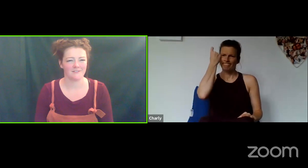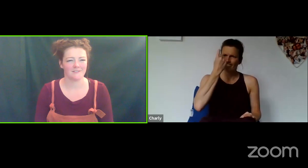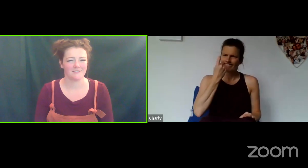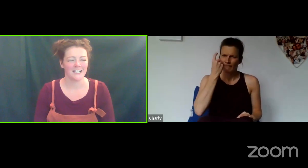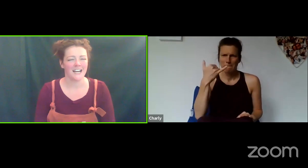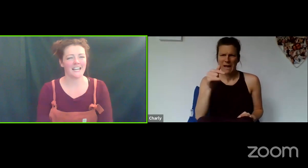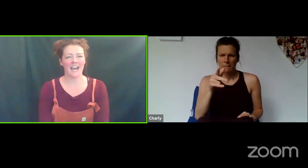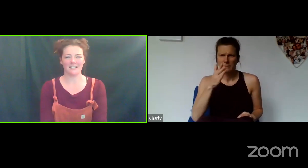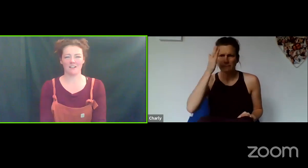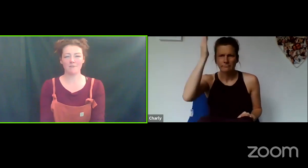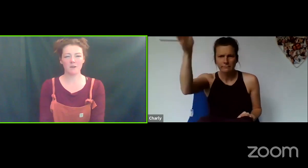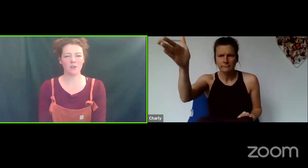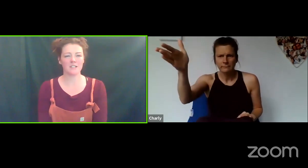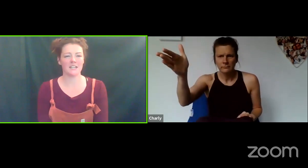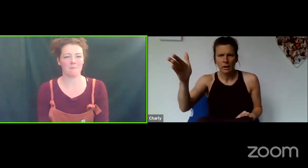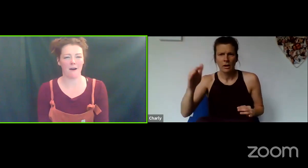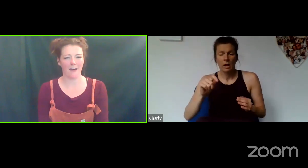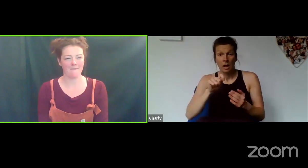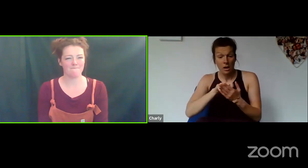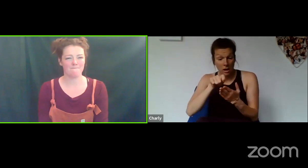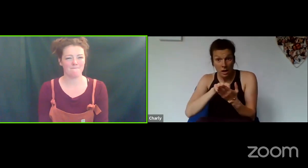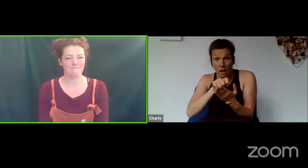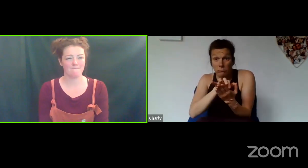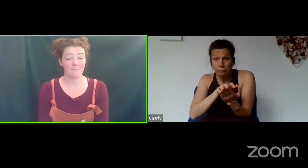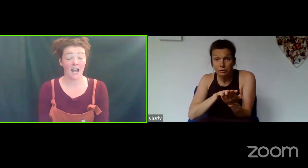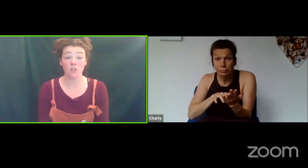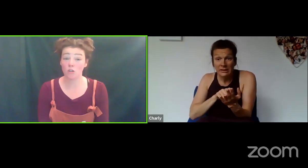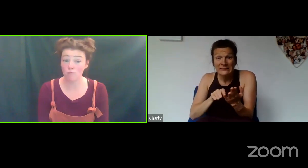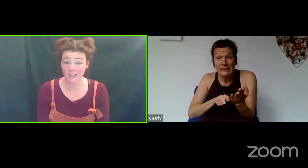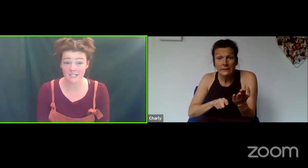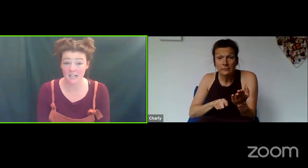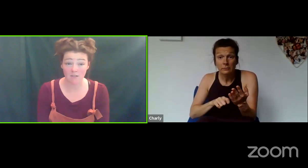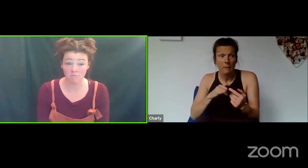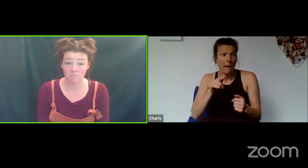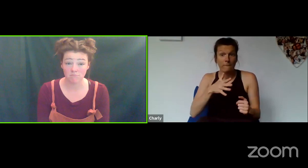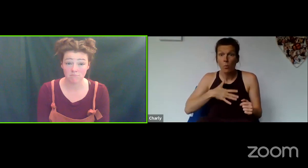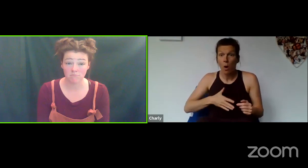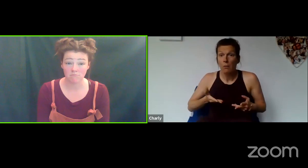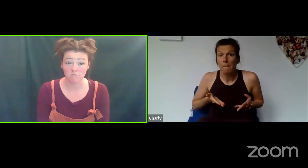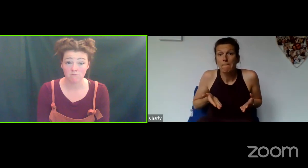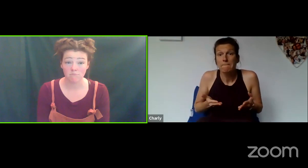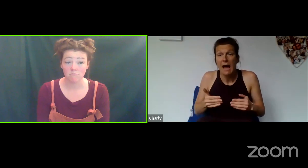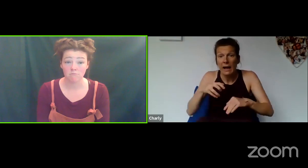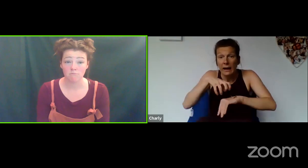OK, so I really want you to think about that, and you can write it down.